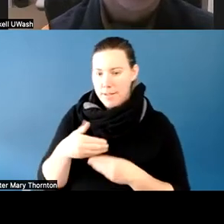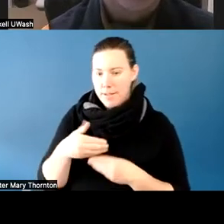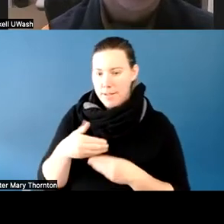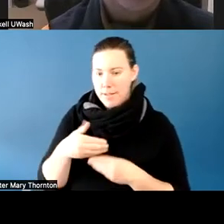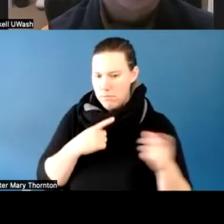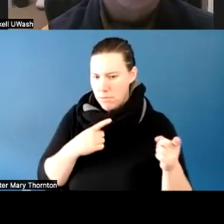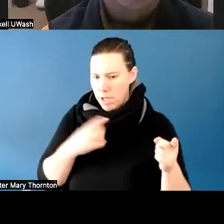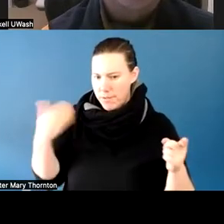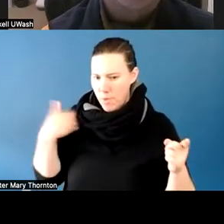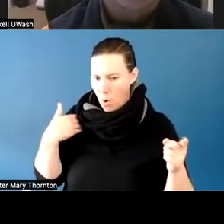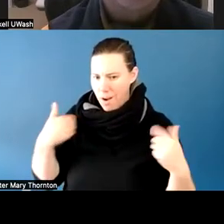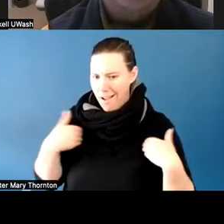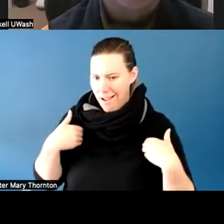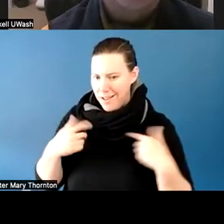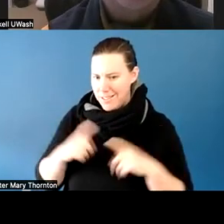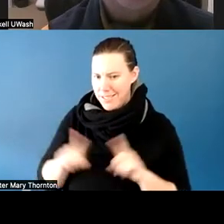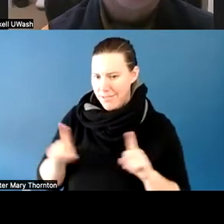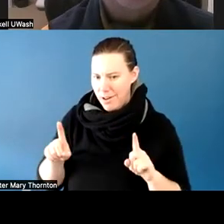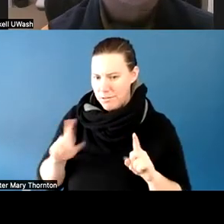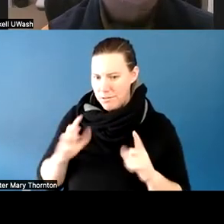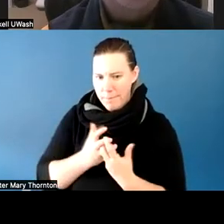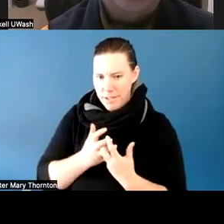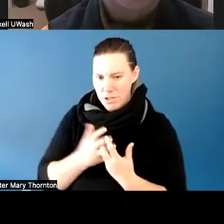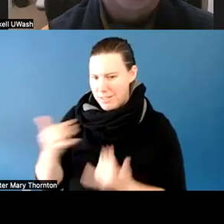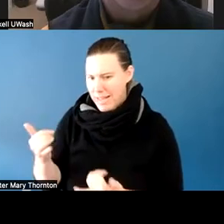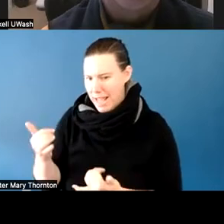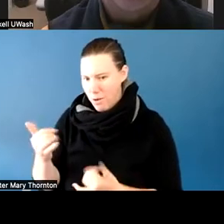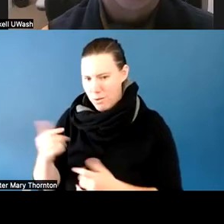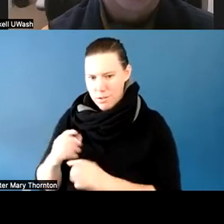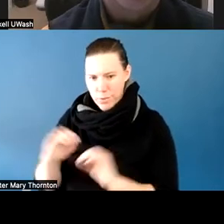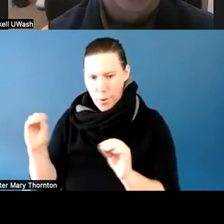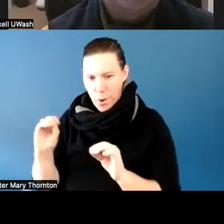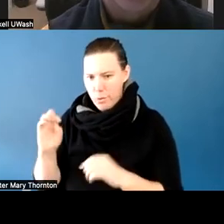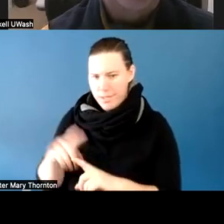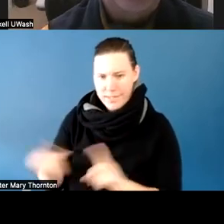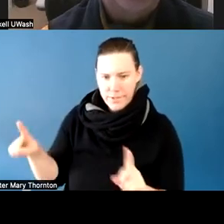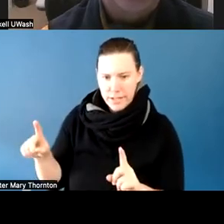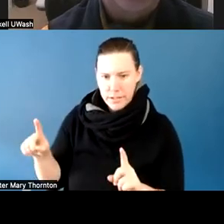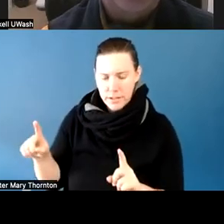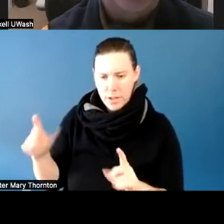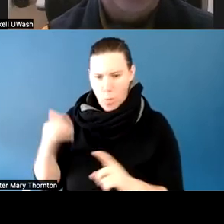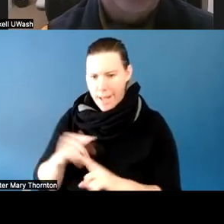I had this student last quarter that had this accommodation. Why aren't they having this this quarter? So as disability professionals, what we're looking at